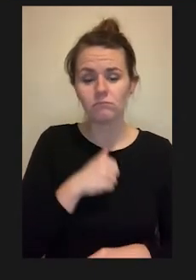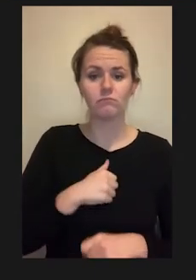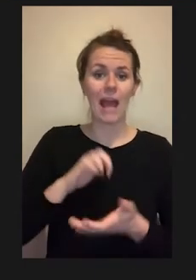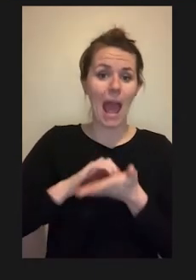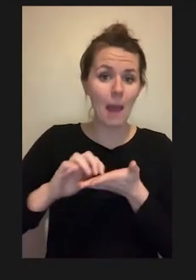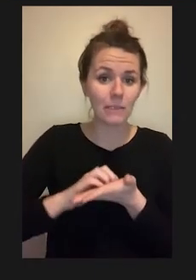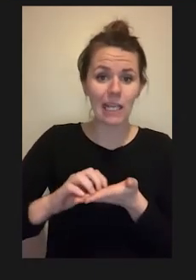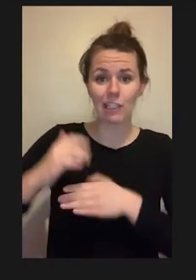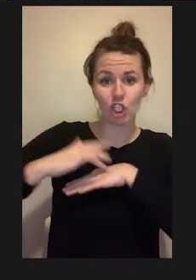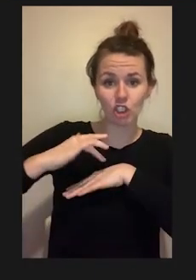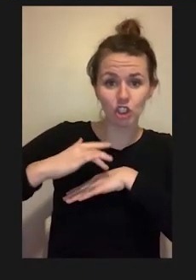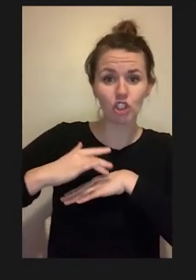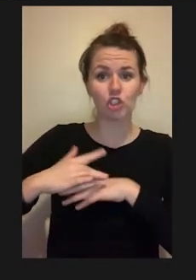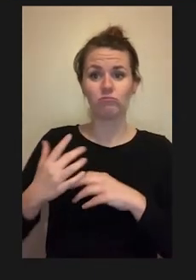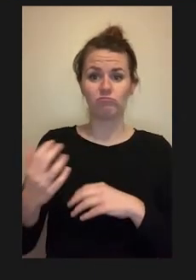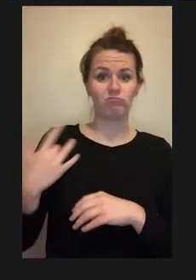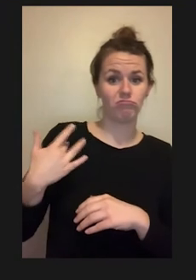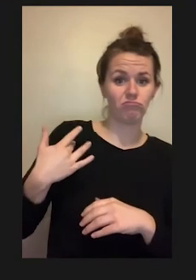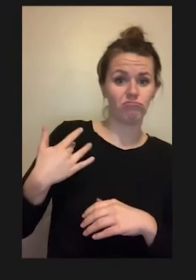of whatever